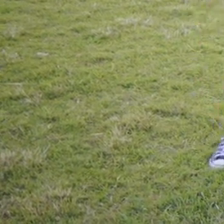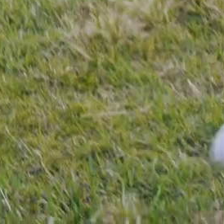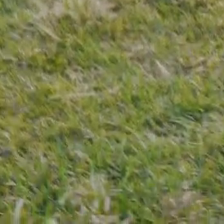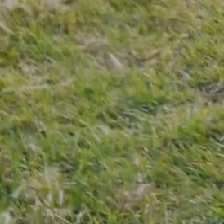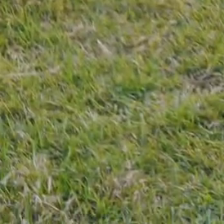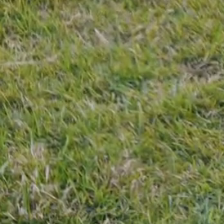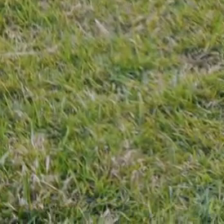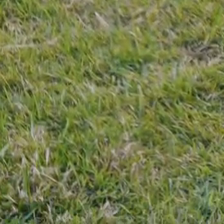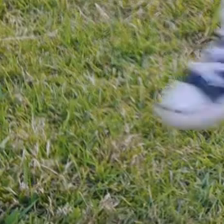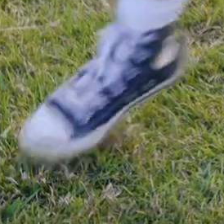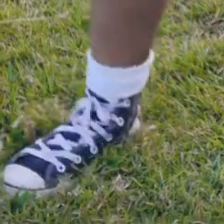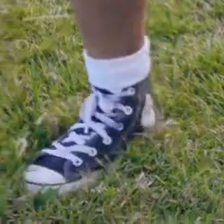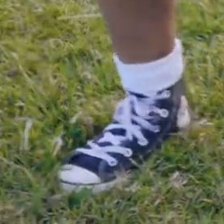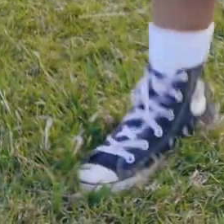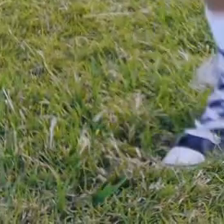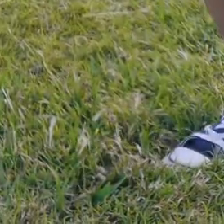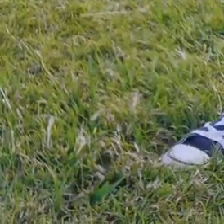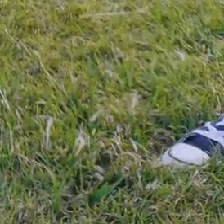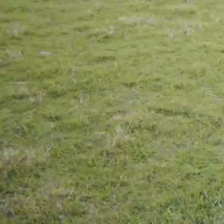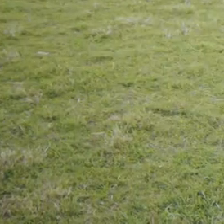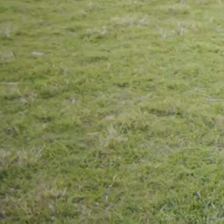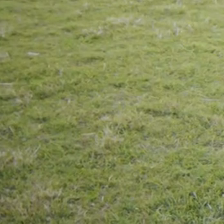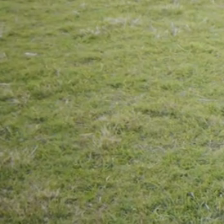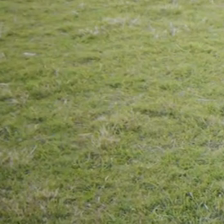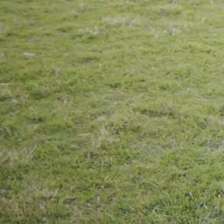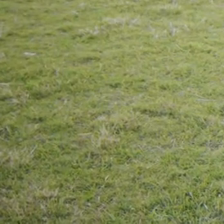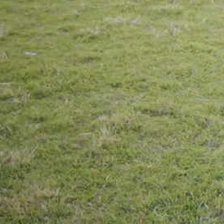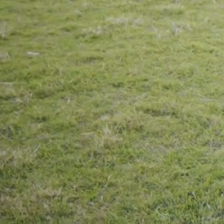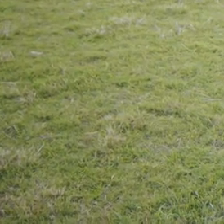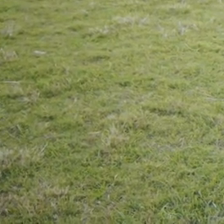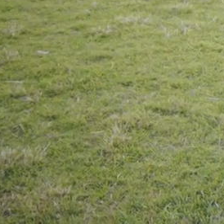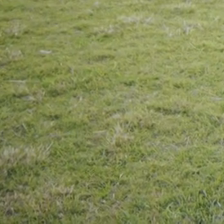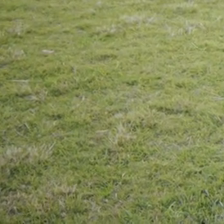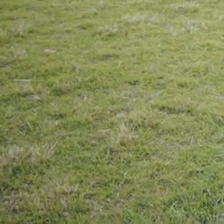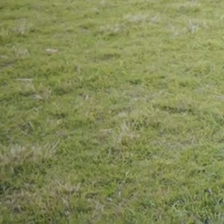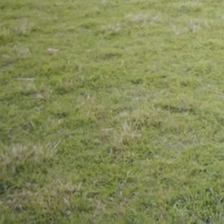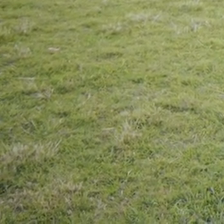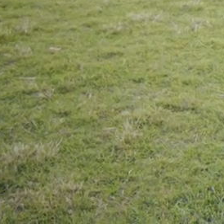Step-hop, and point. Step, and point. Step-hop, and point. Step-hop and point. Beaut.